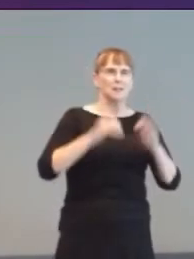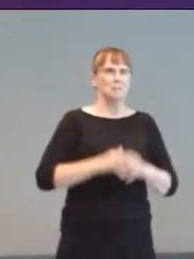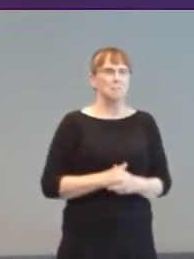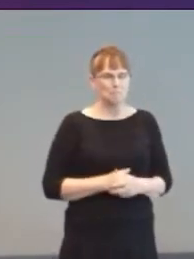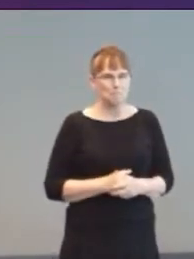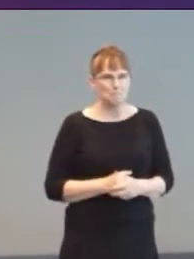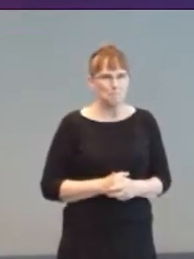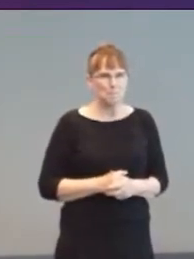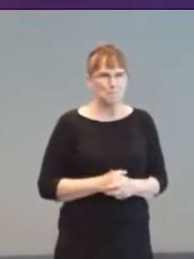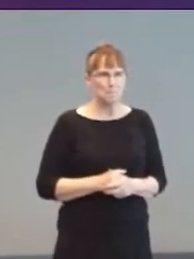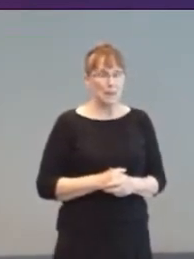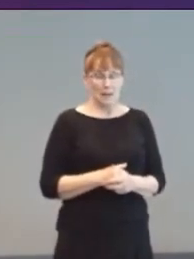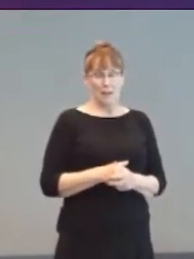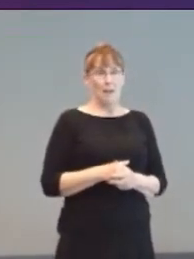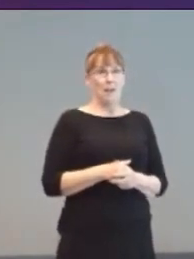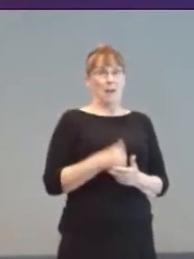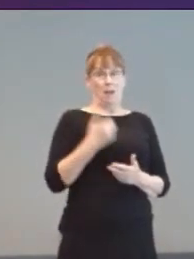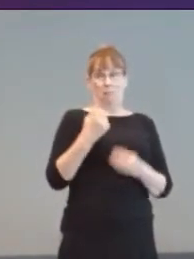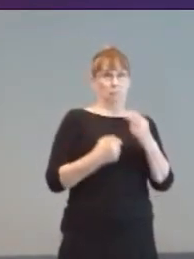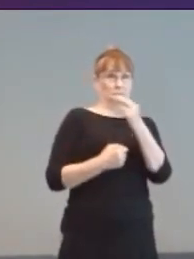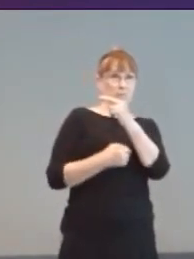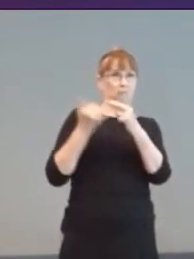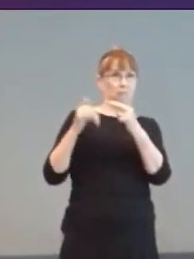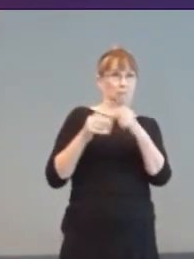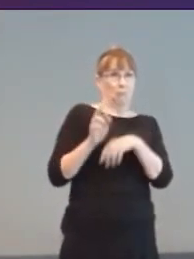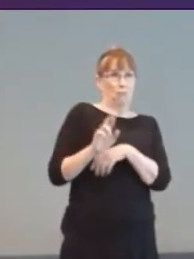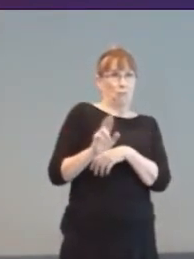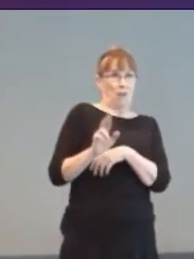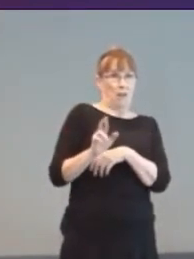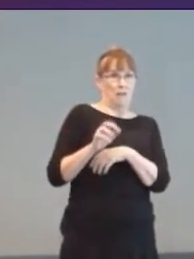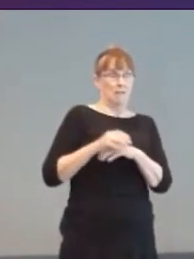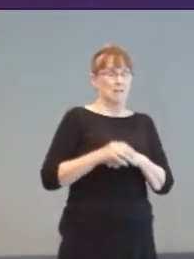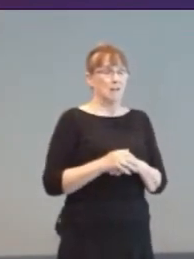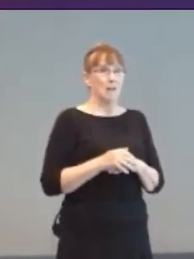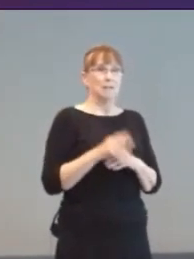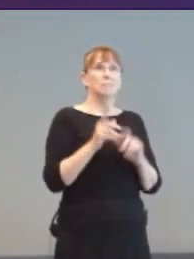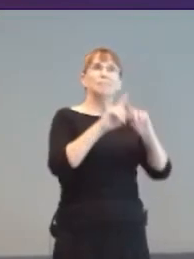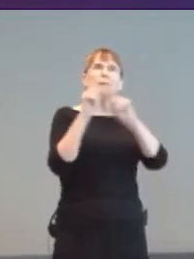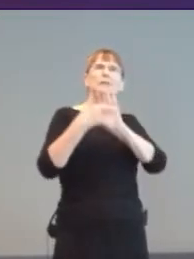Pictured on the right-hand side are some of the controllers from other people that I linked to. Top right is